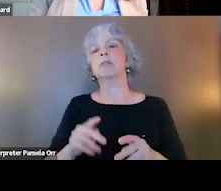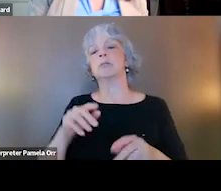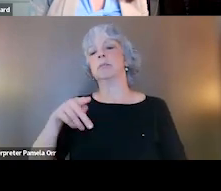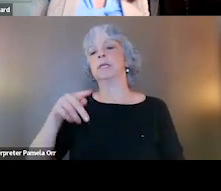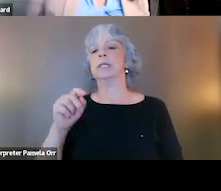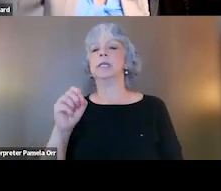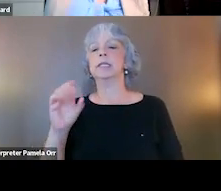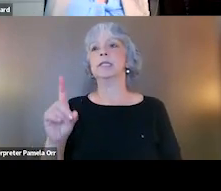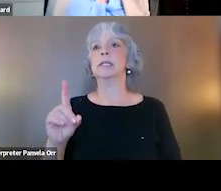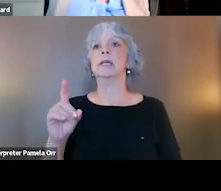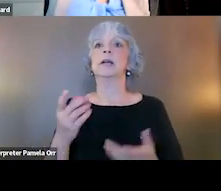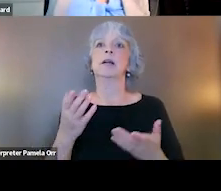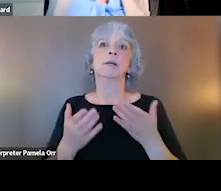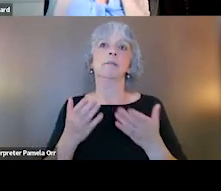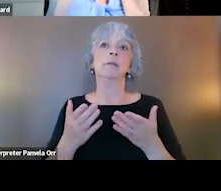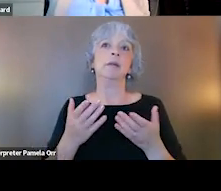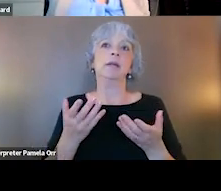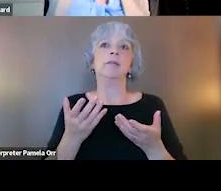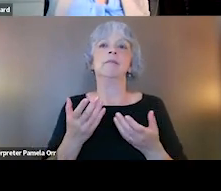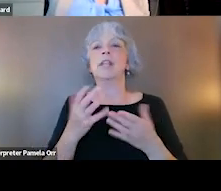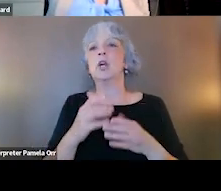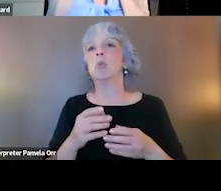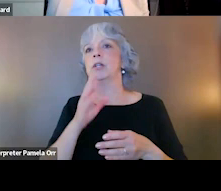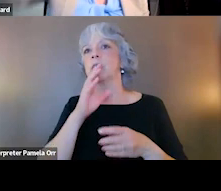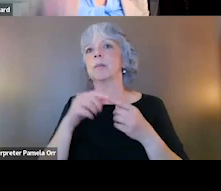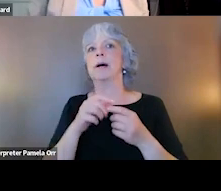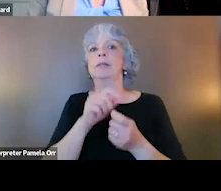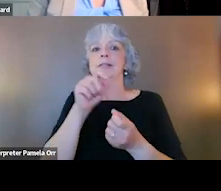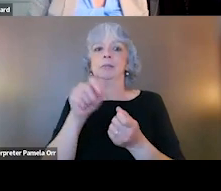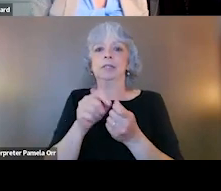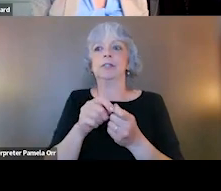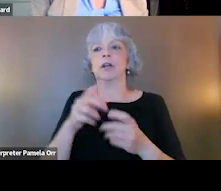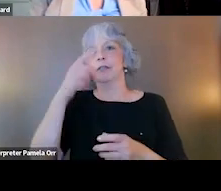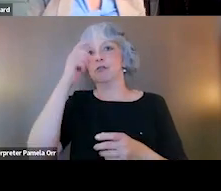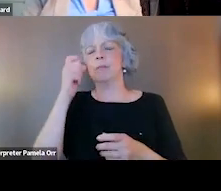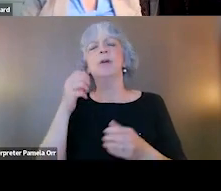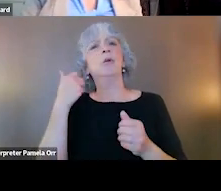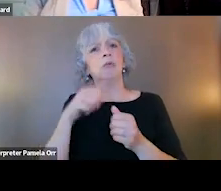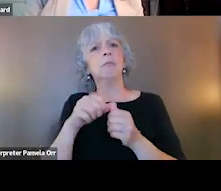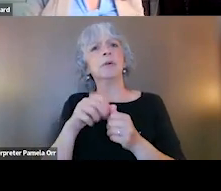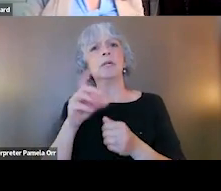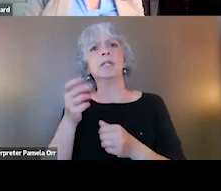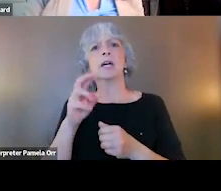or it will require them to go into significant detail about the trauma before they're ready, right? Dr. Chard was talking about that of really thinking about what's the individual preference?